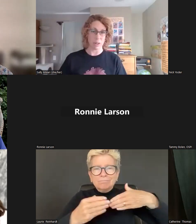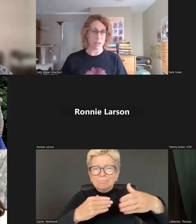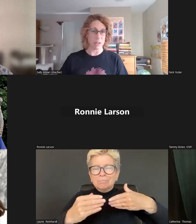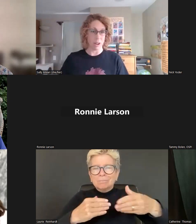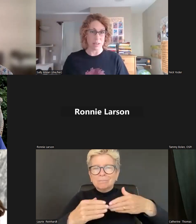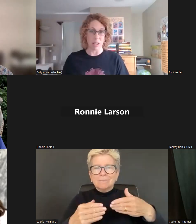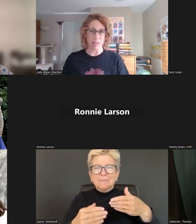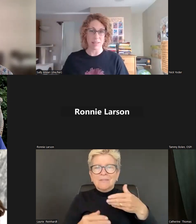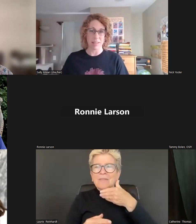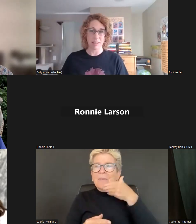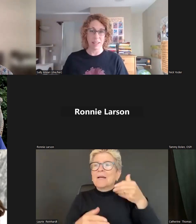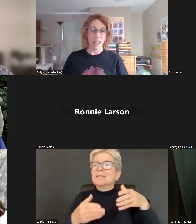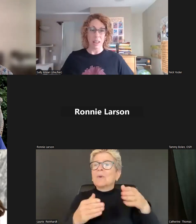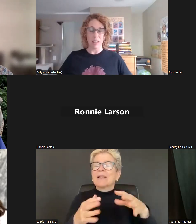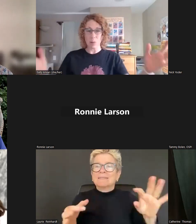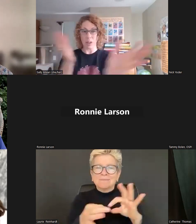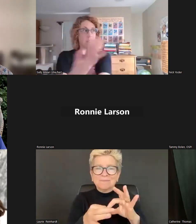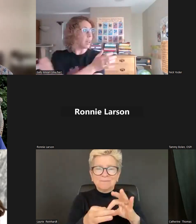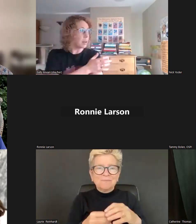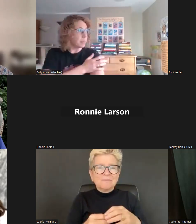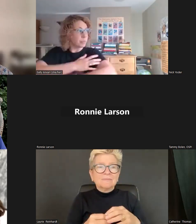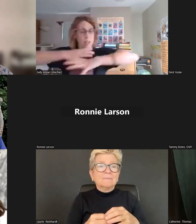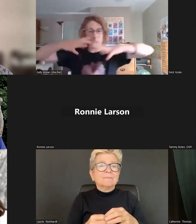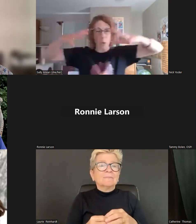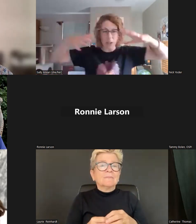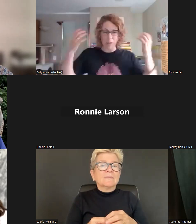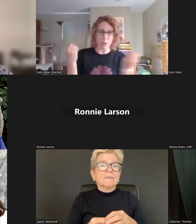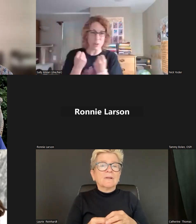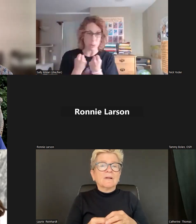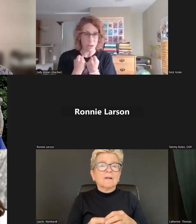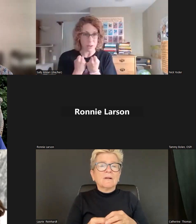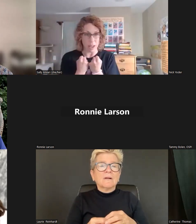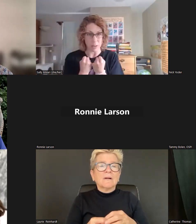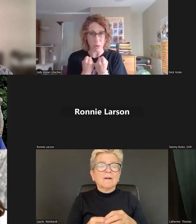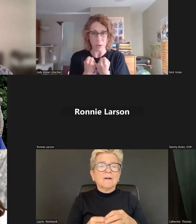Yeah, and you can go all the way down to your toes. And students can do this sitting in their chairs.